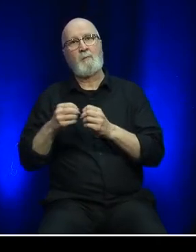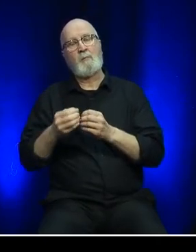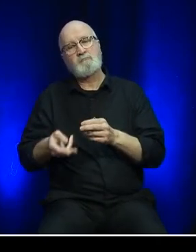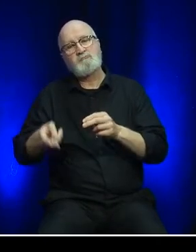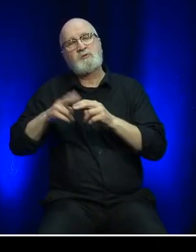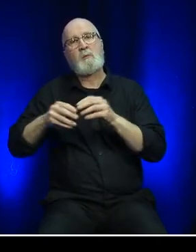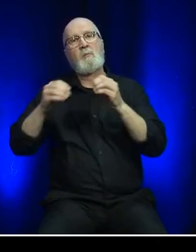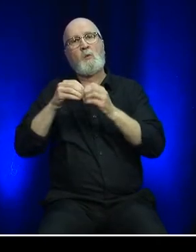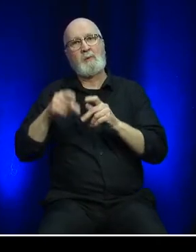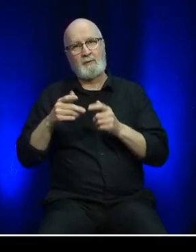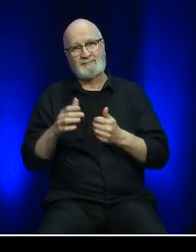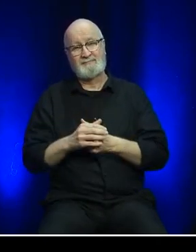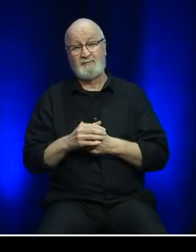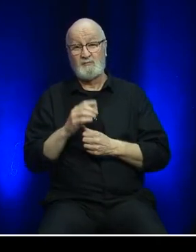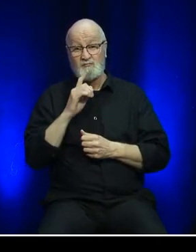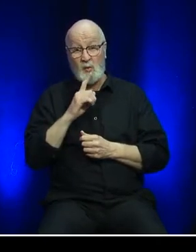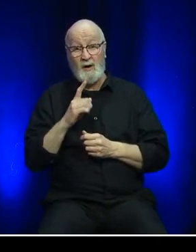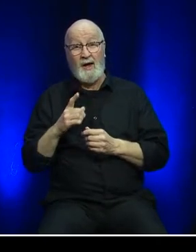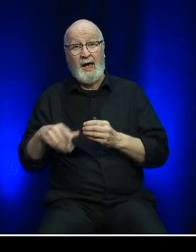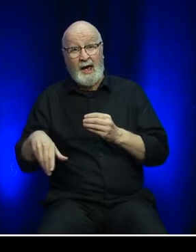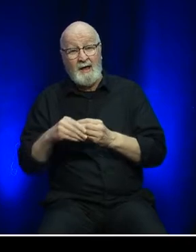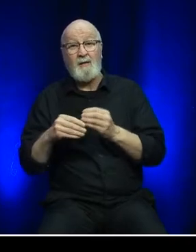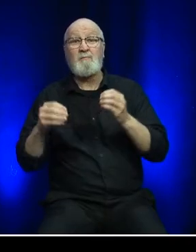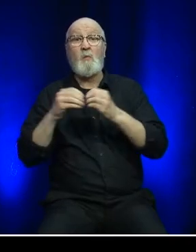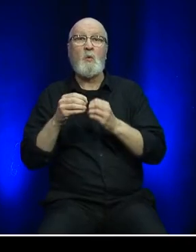We carried approximately 100,000 more passengers.